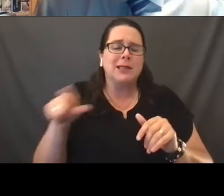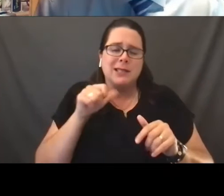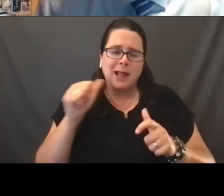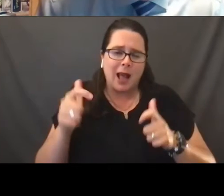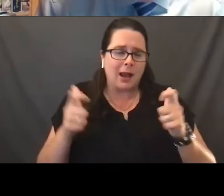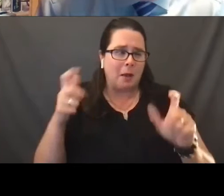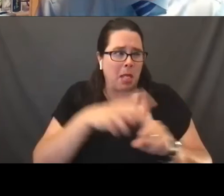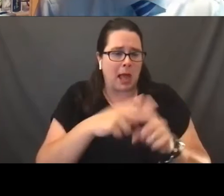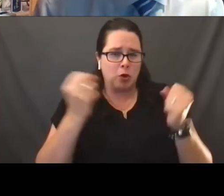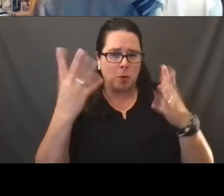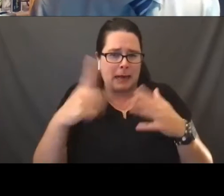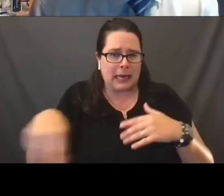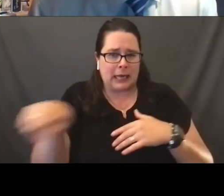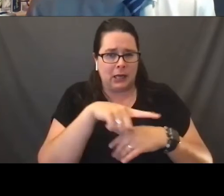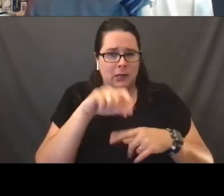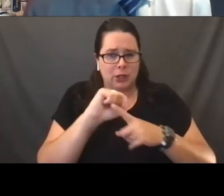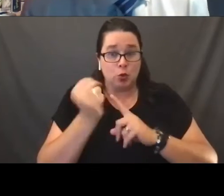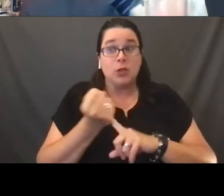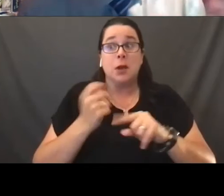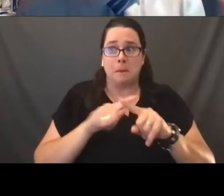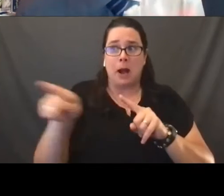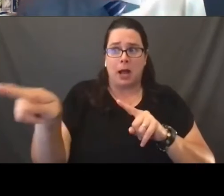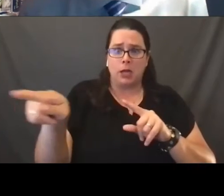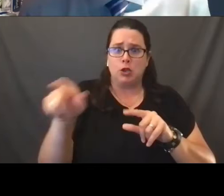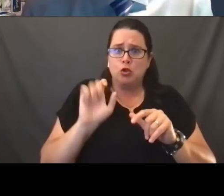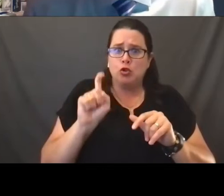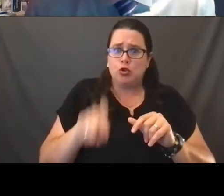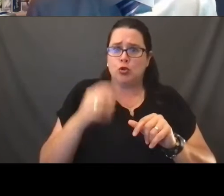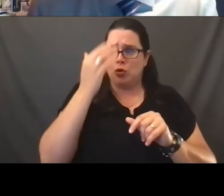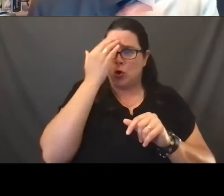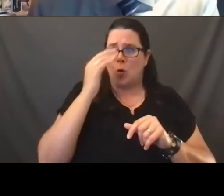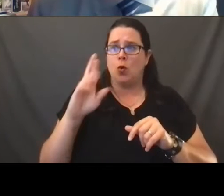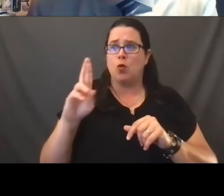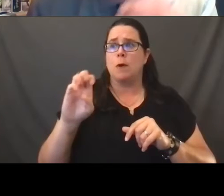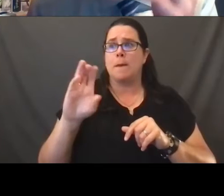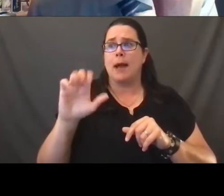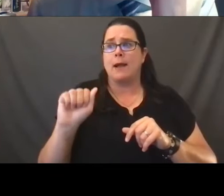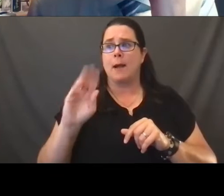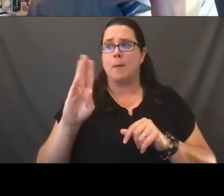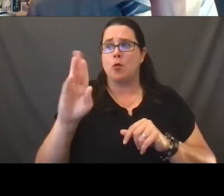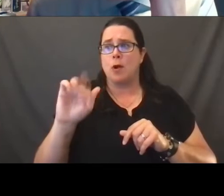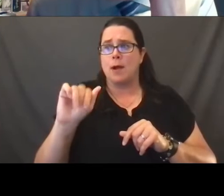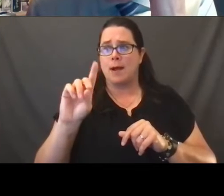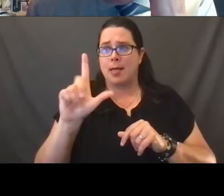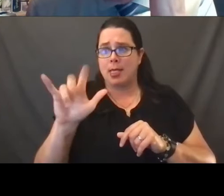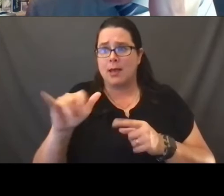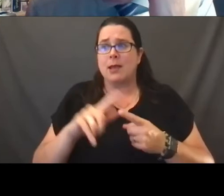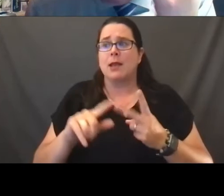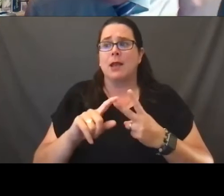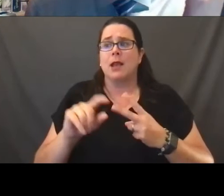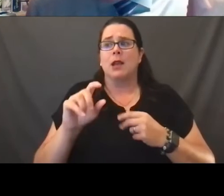but you should know about it because the answer again, from Rebecca Bradley and the majority of the Wisconsin Supreme Court,